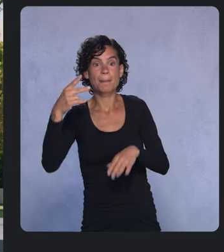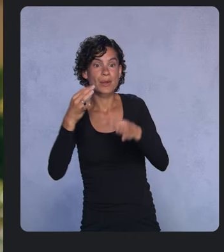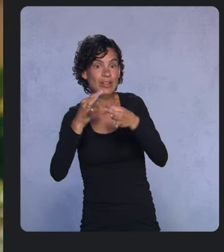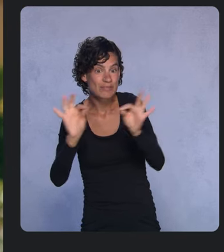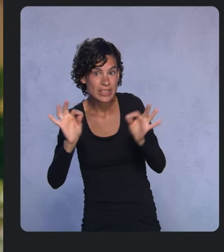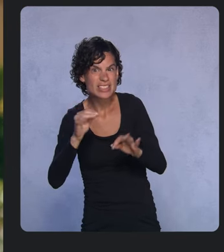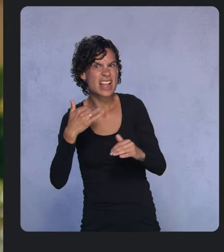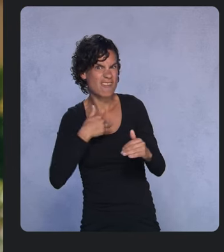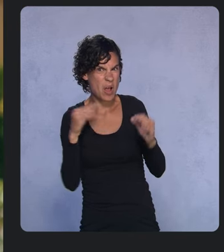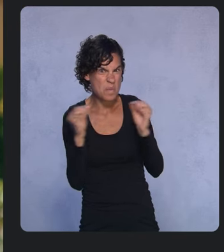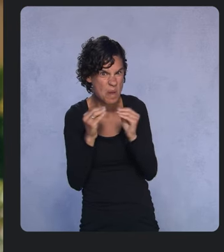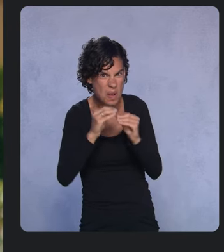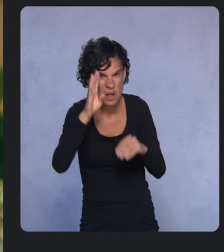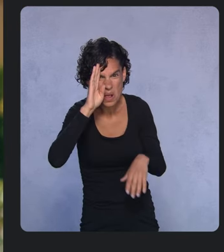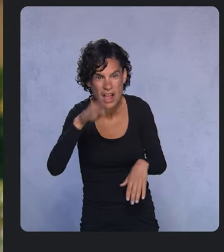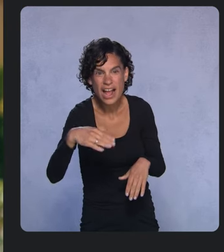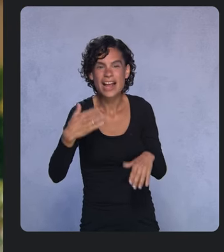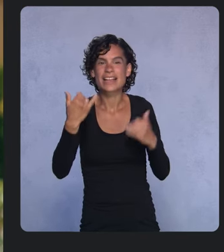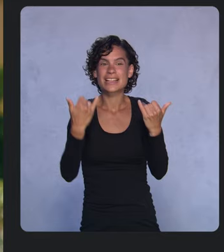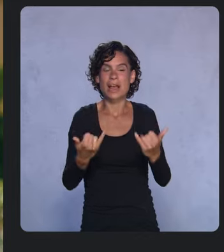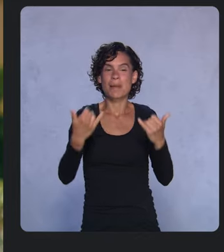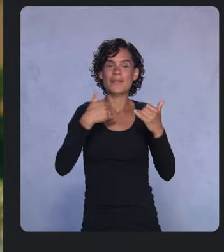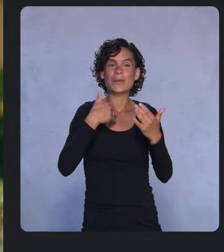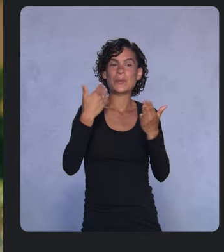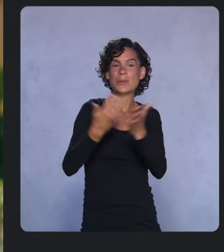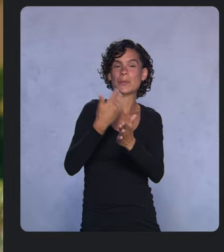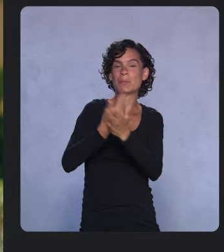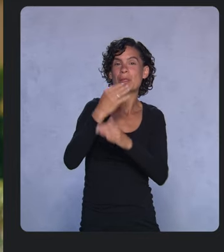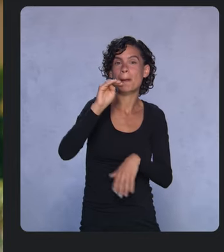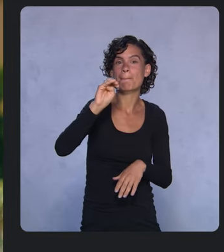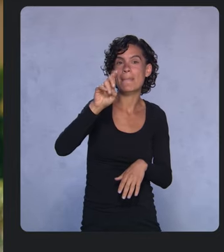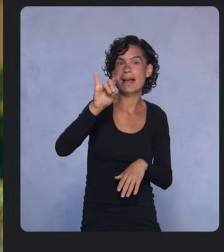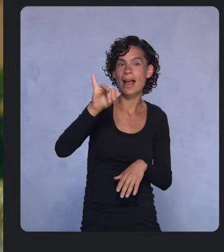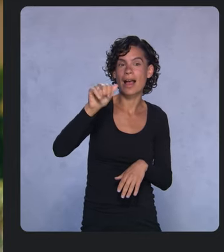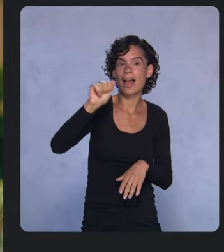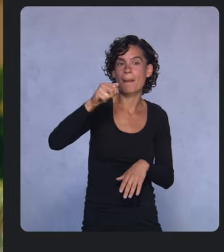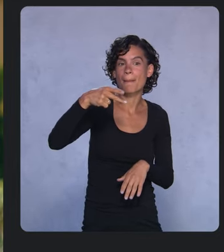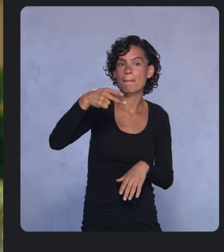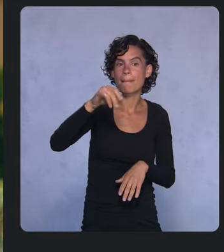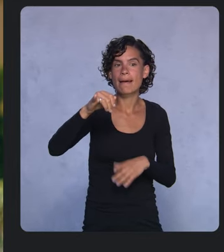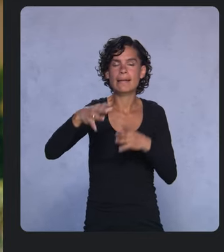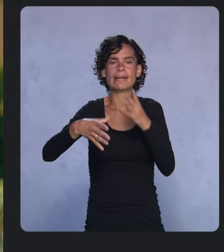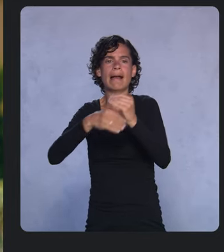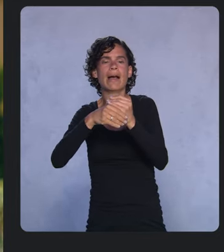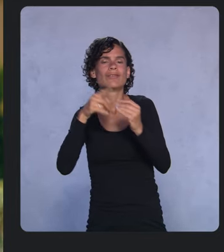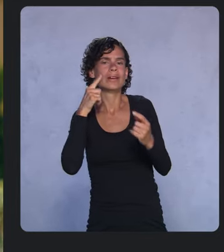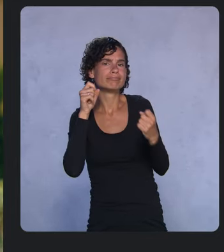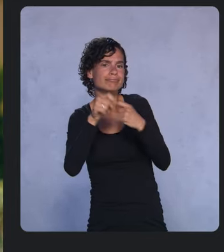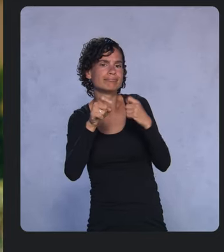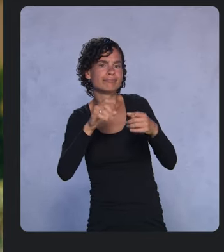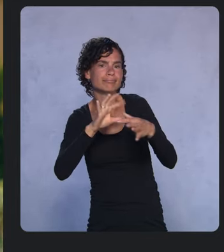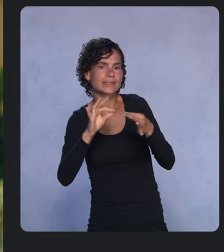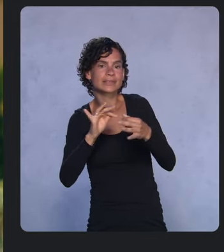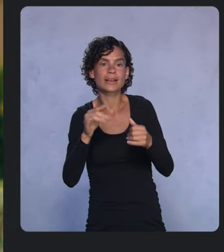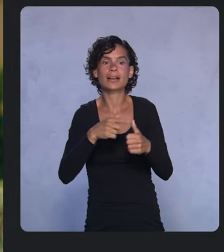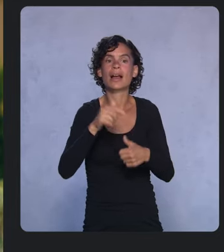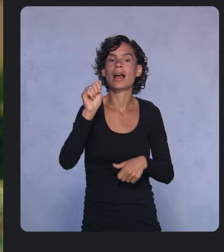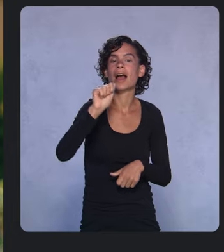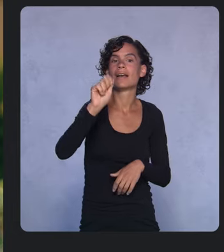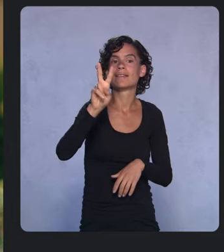We’re improving media with a new API to insert content in apps like messaging, and we’re adding support for AVIF images and HEVC transcoding.